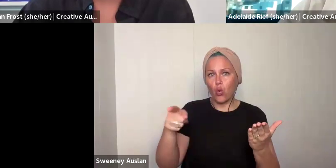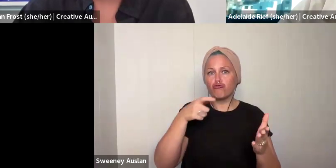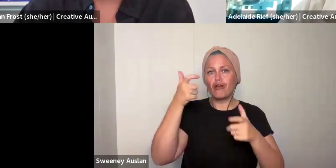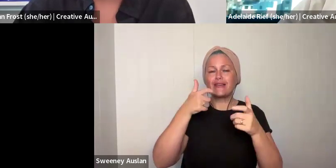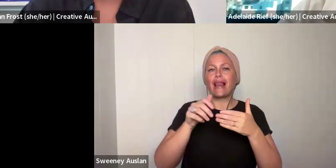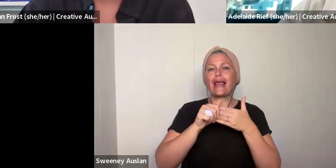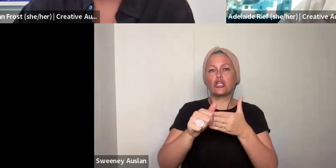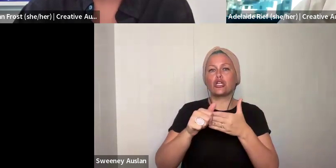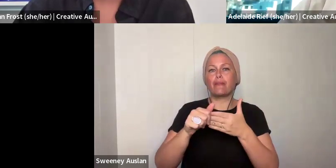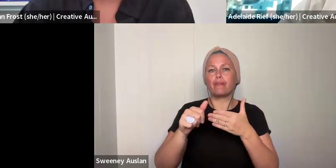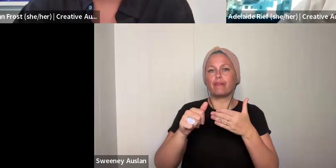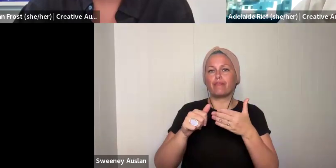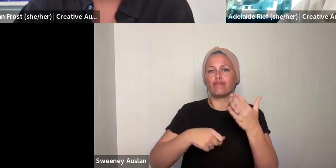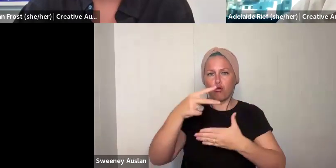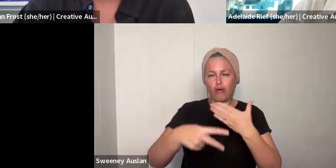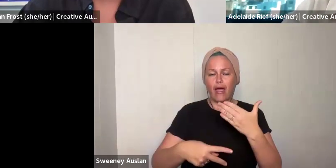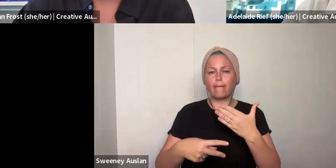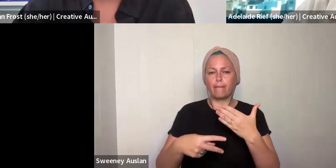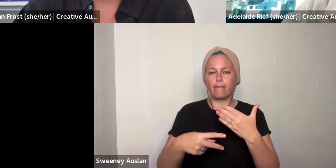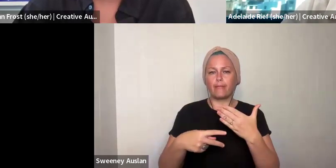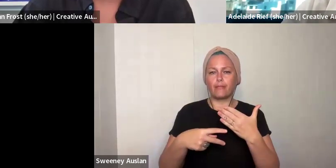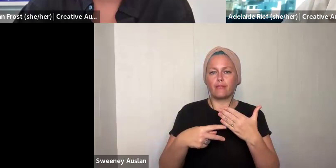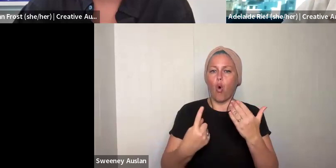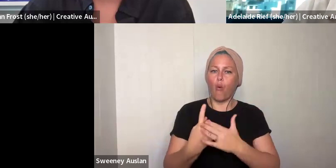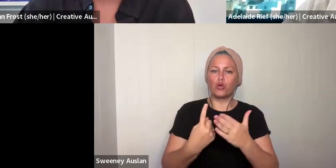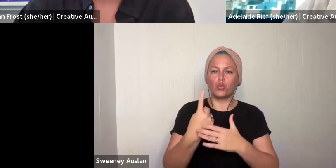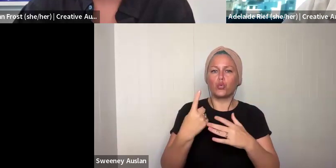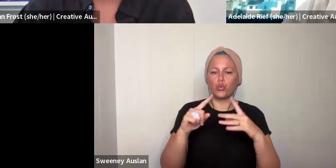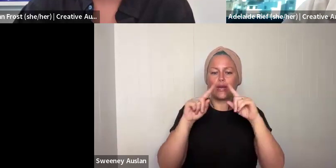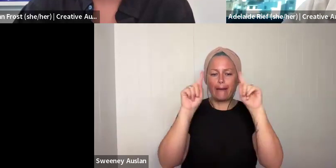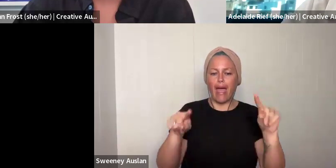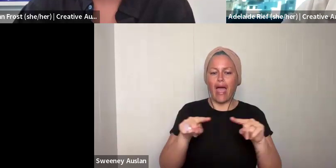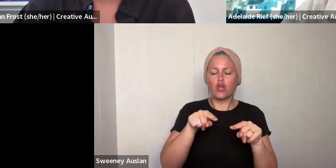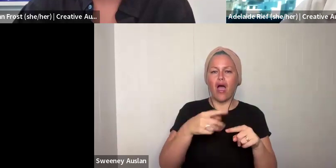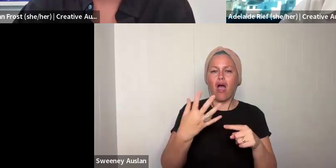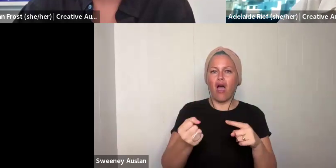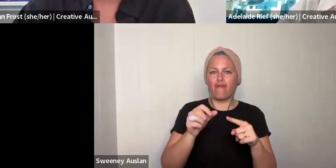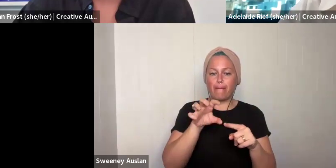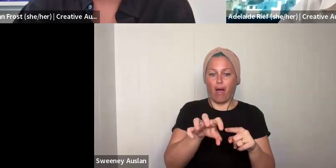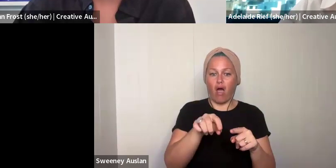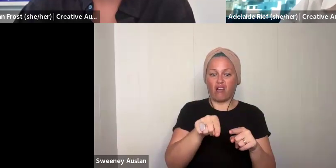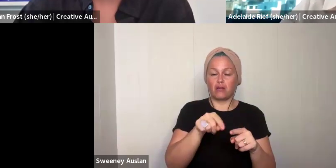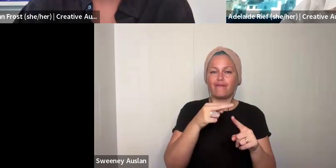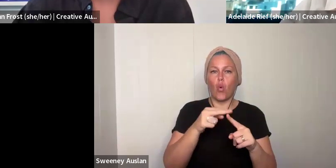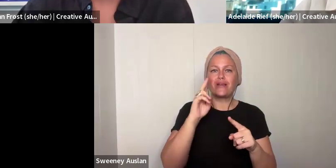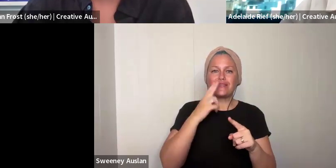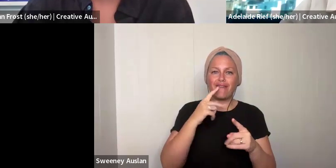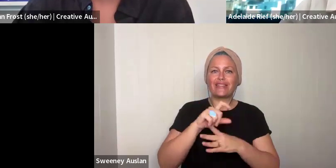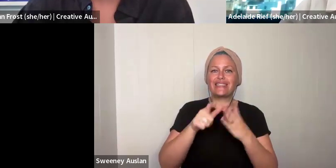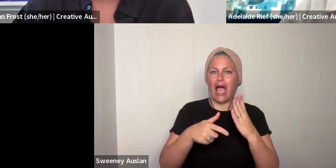assistance with preparing application, please have a look at creative leadership program